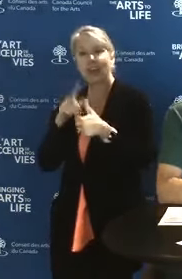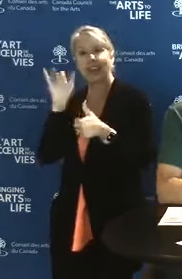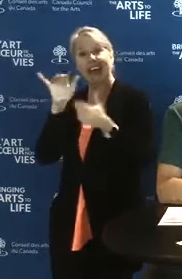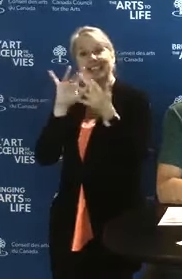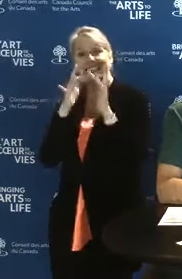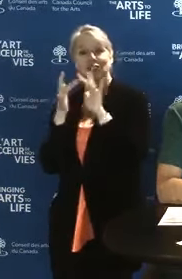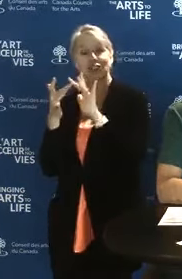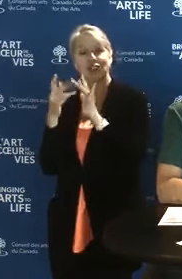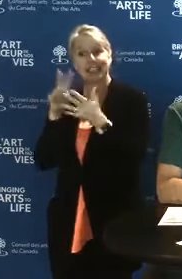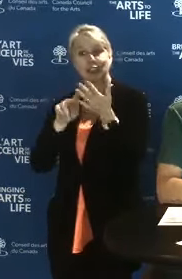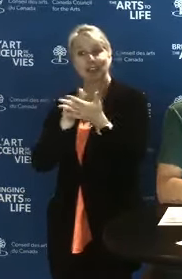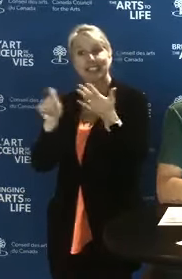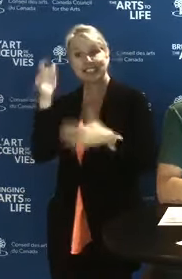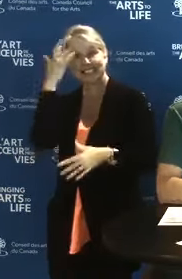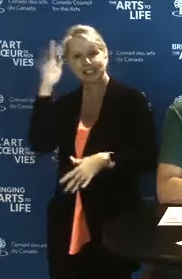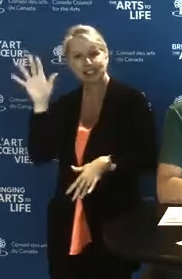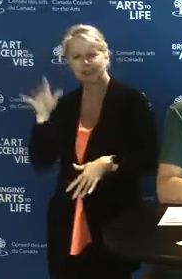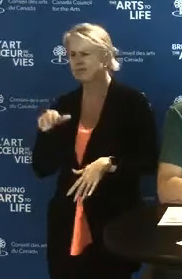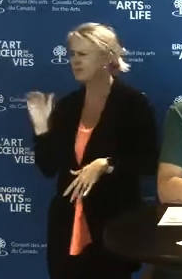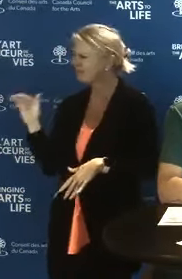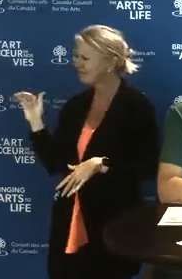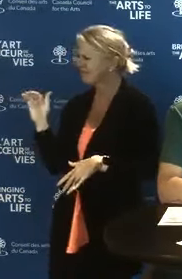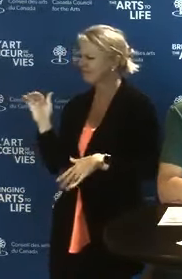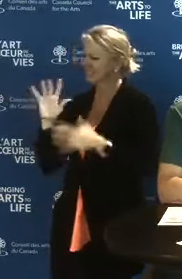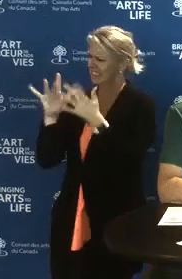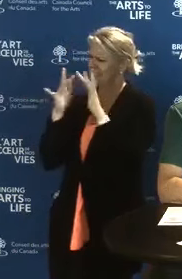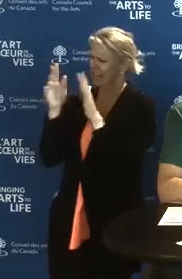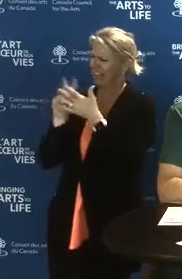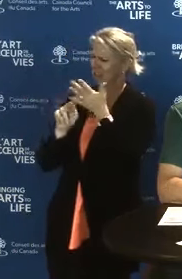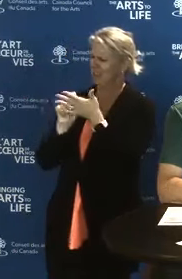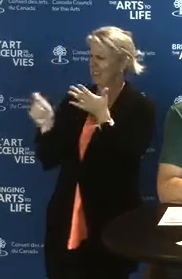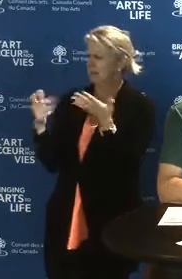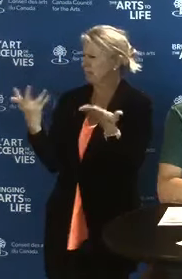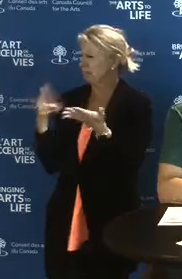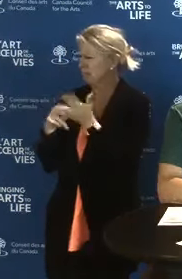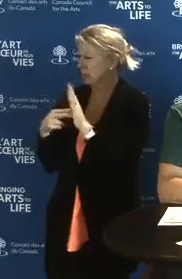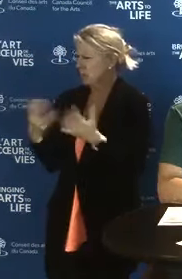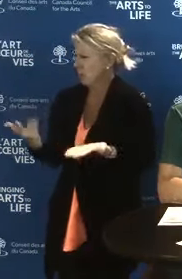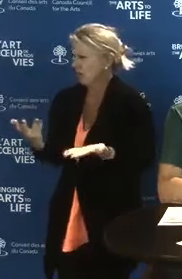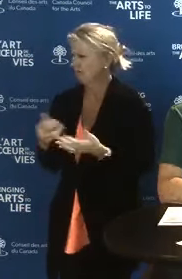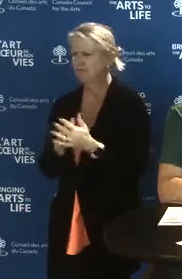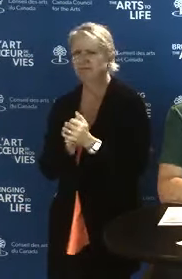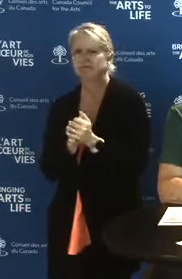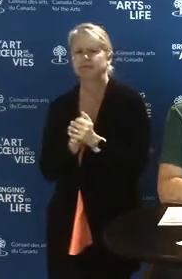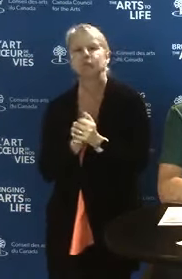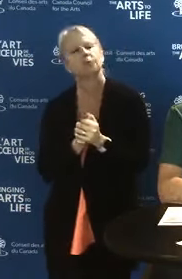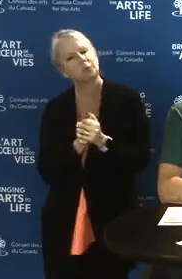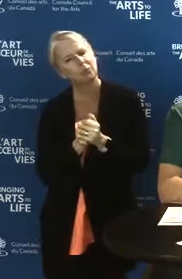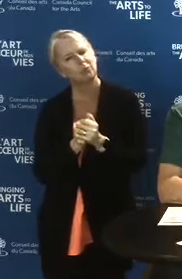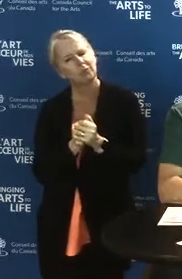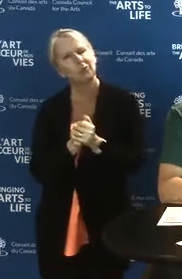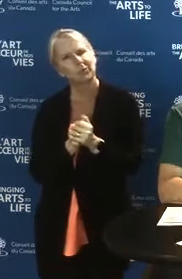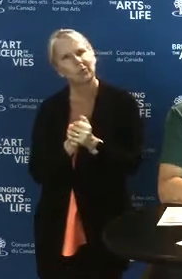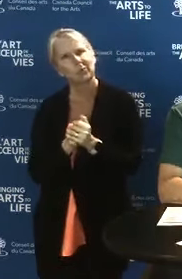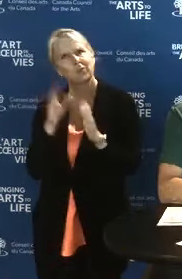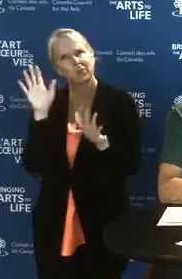What does the Council mean by digital literacy? You could ask yourself these questions first: